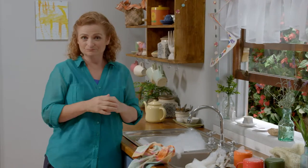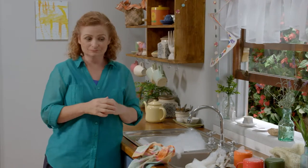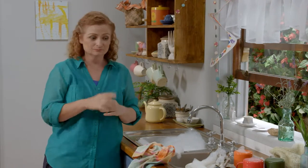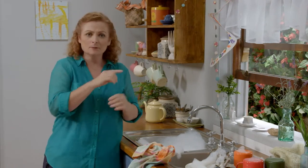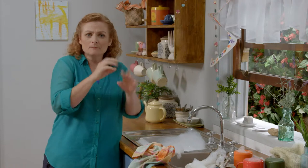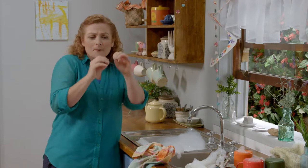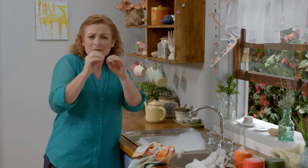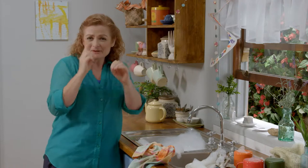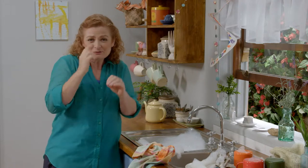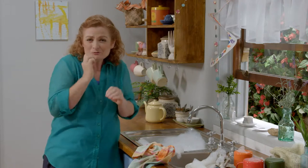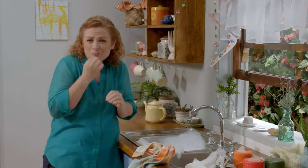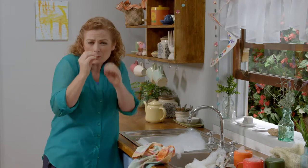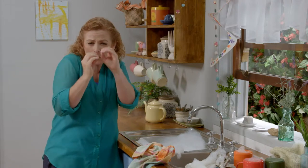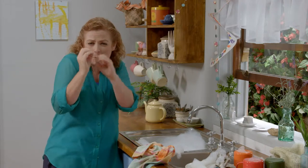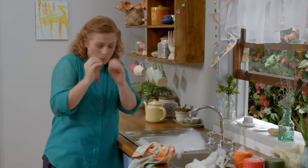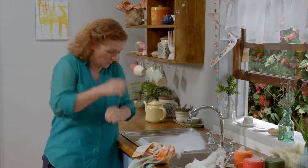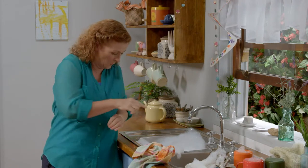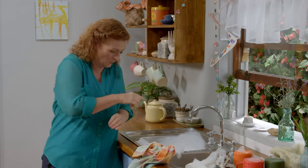You can see there's lots of small bubbles in there.